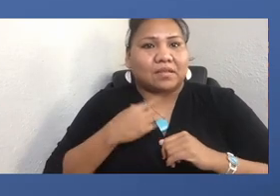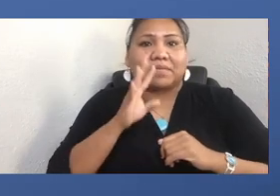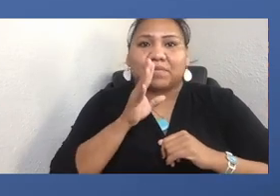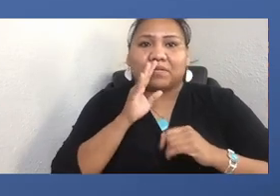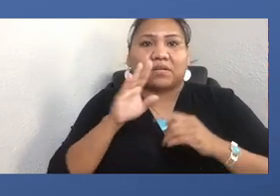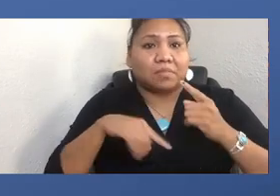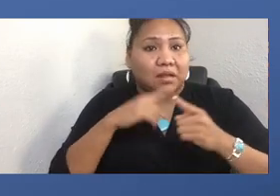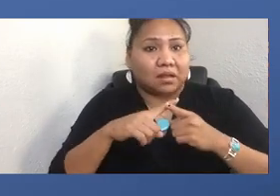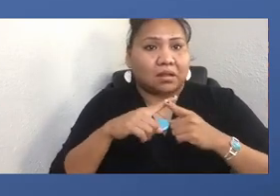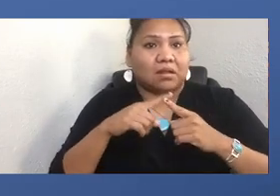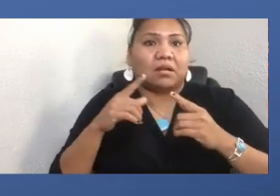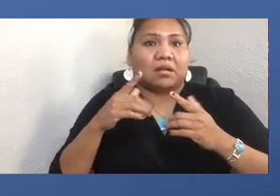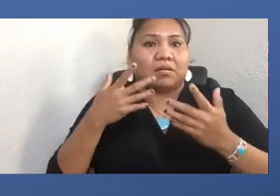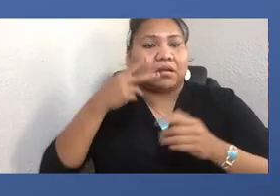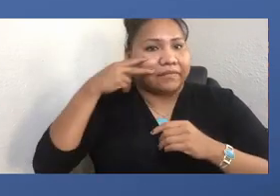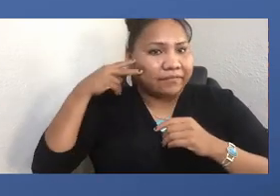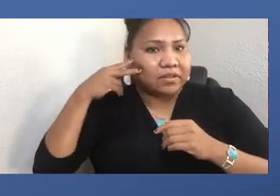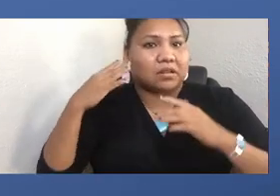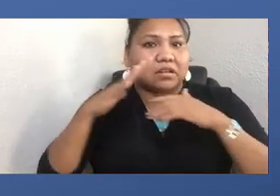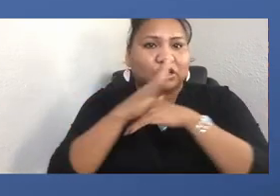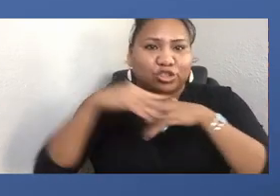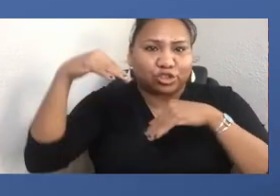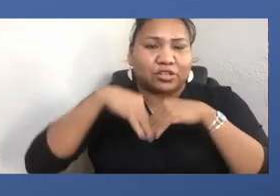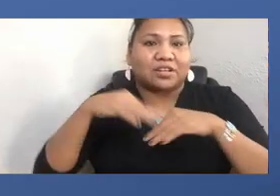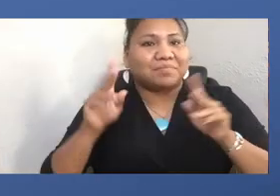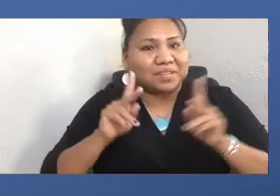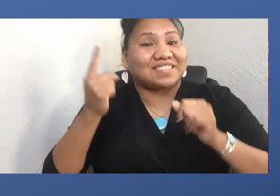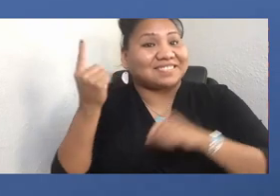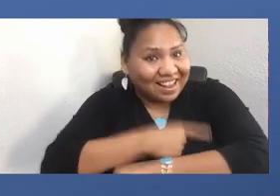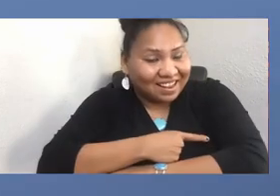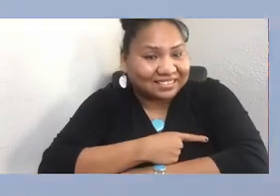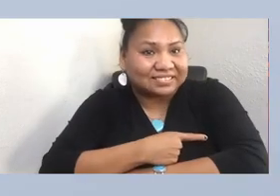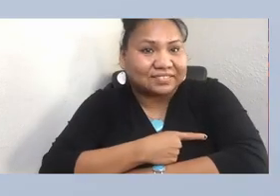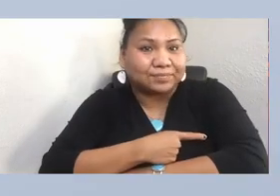But first, I just want to take a moment to extend my gratitude